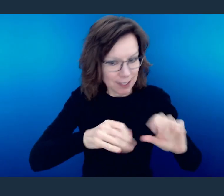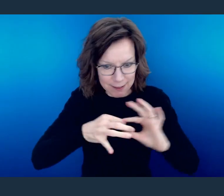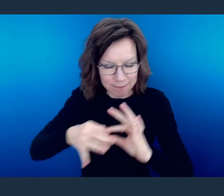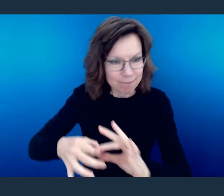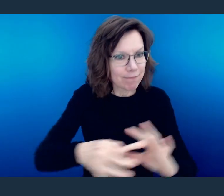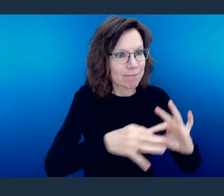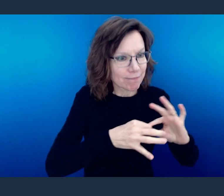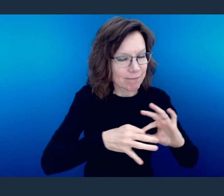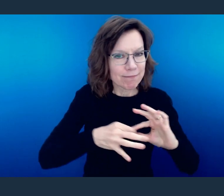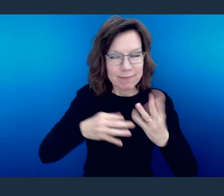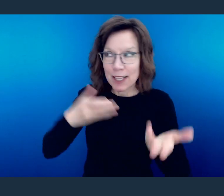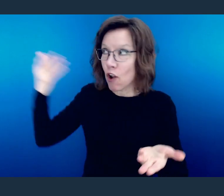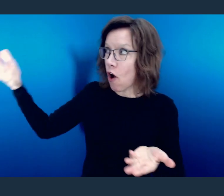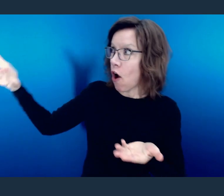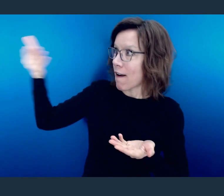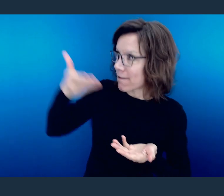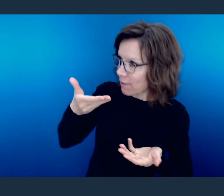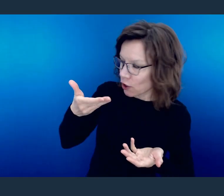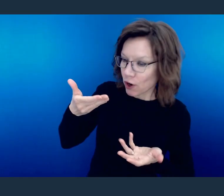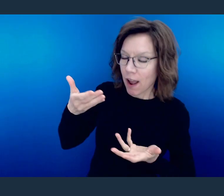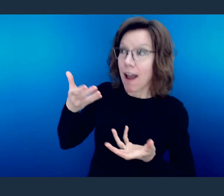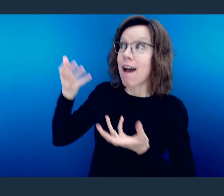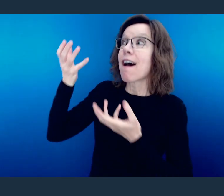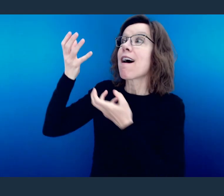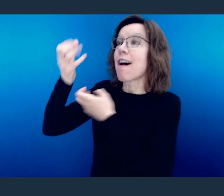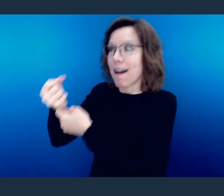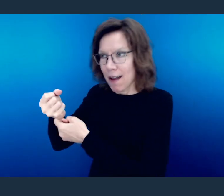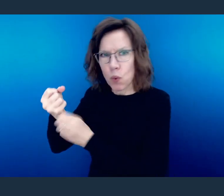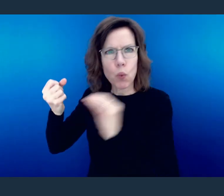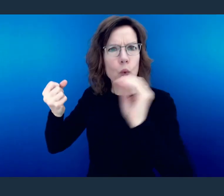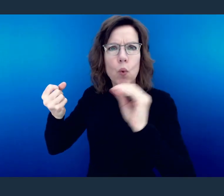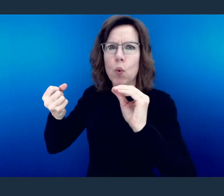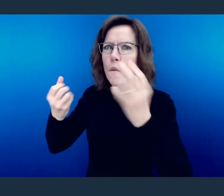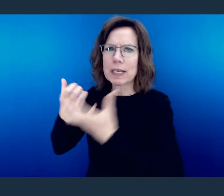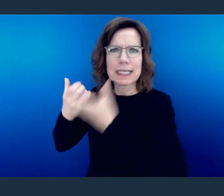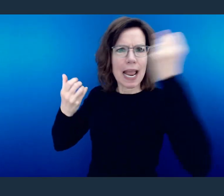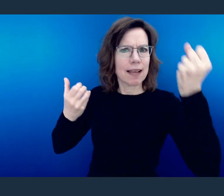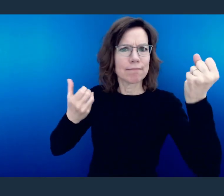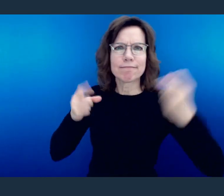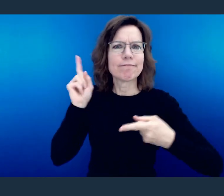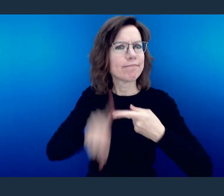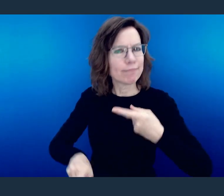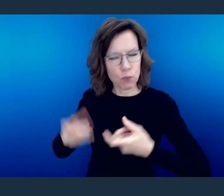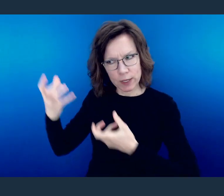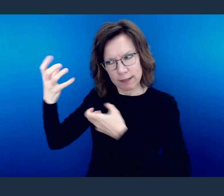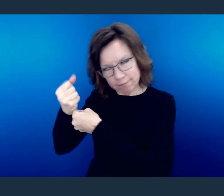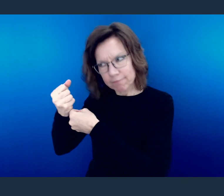We were given something that is irrevocable in what Christ did for us.